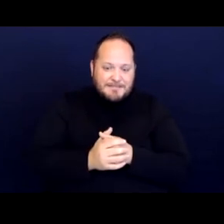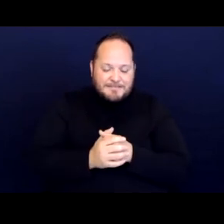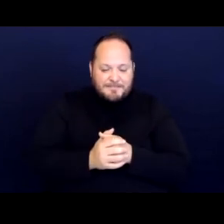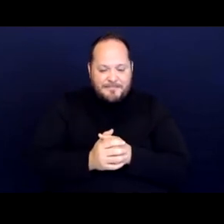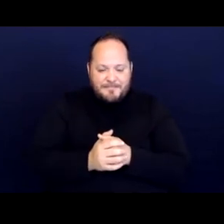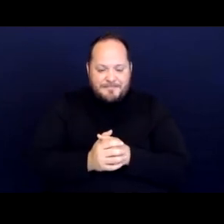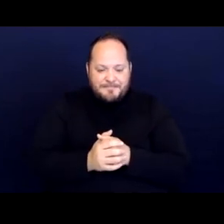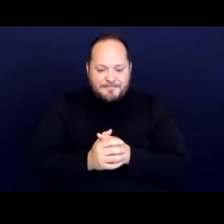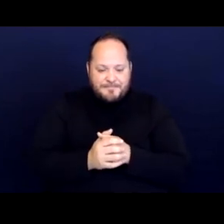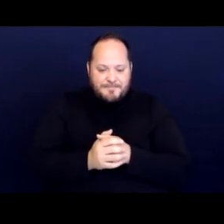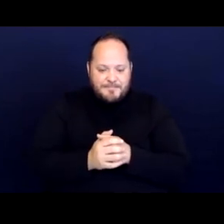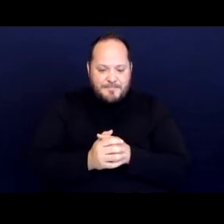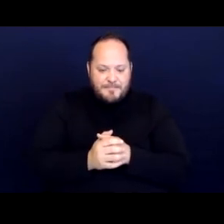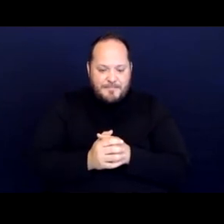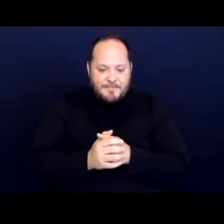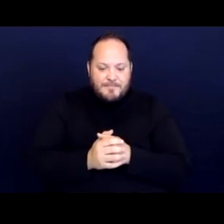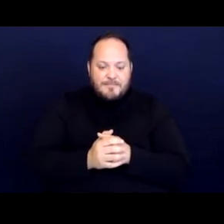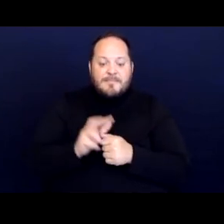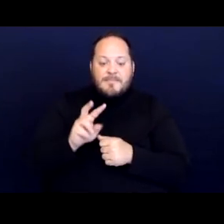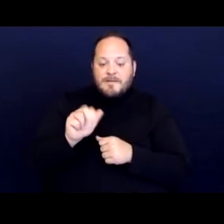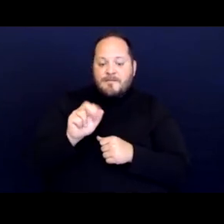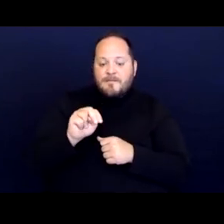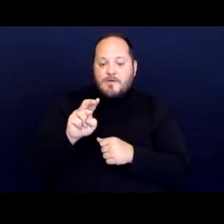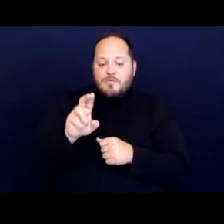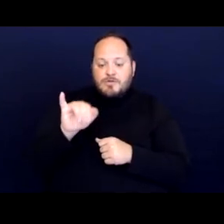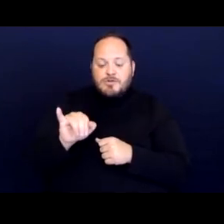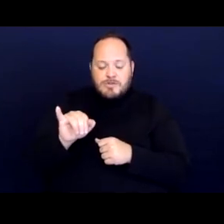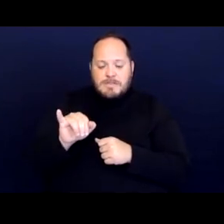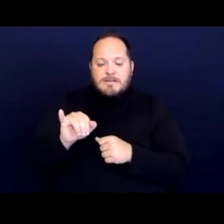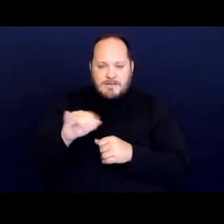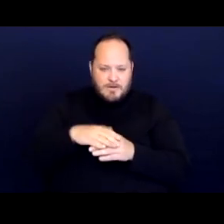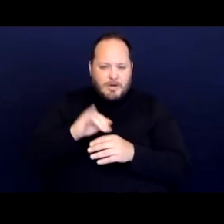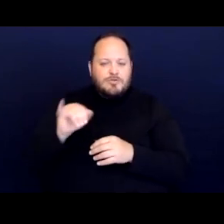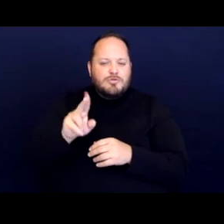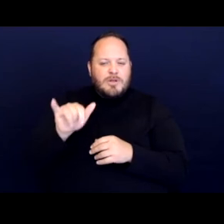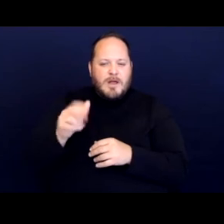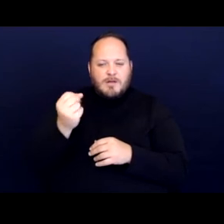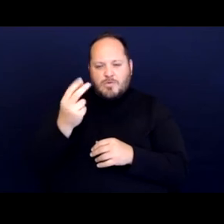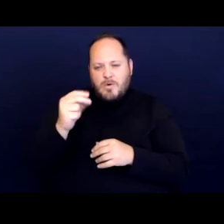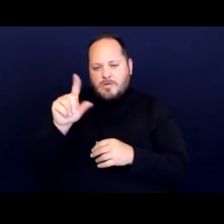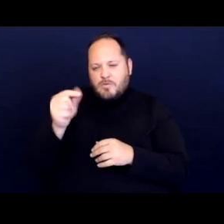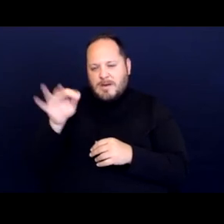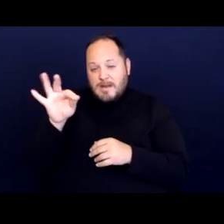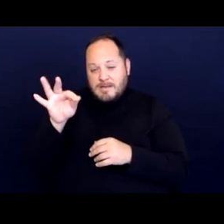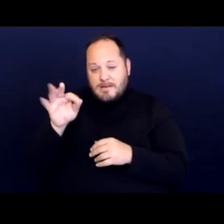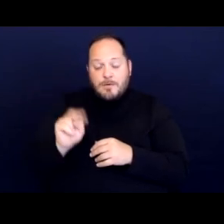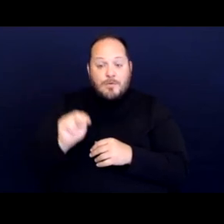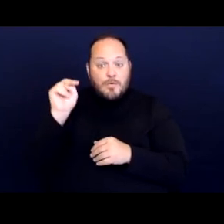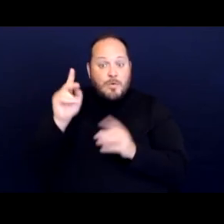And so in Vannucci on July 12th, 2019 the Northern district of California